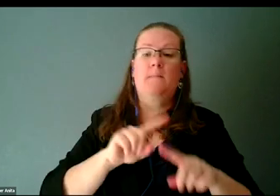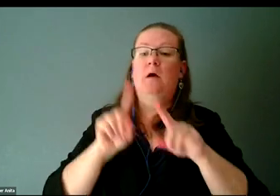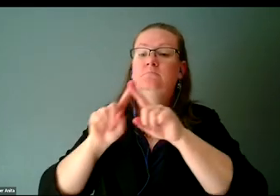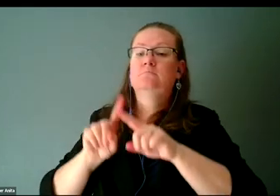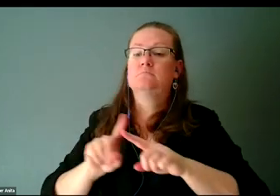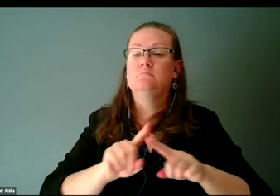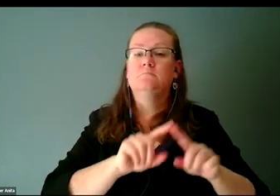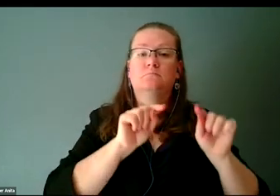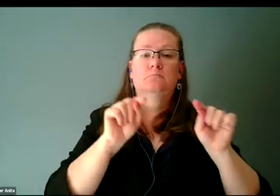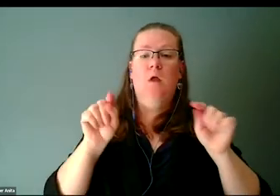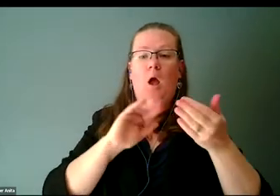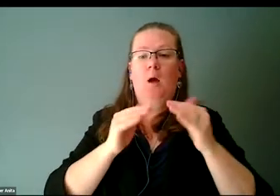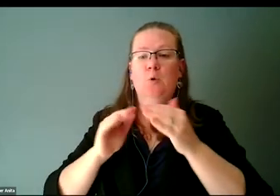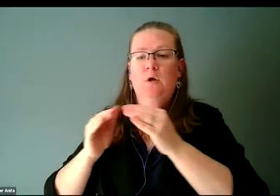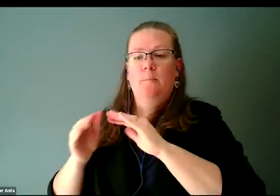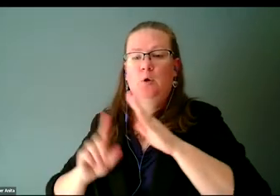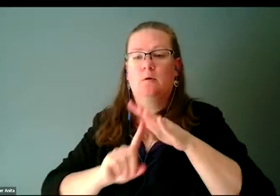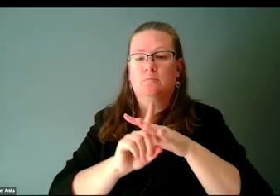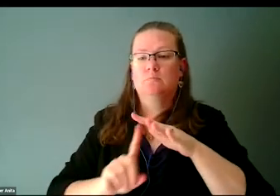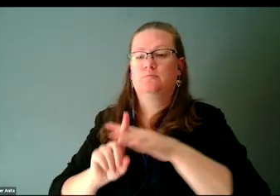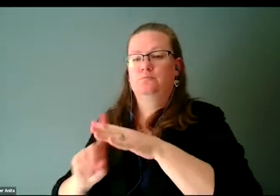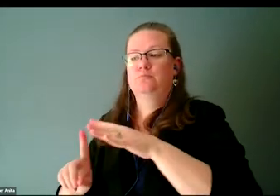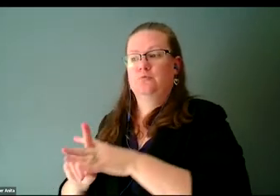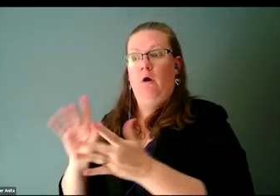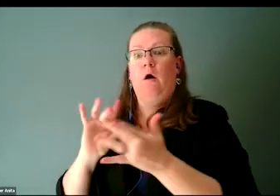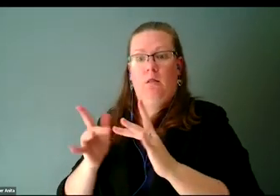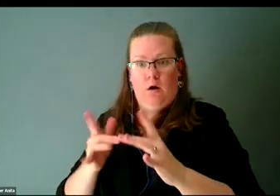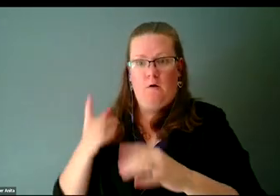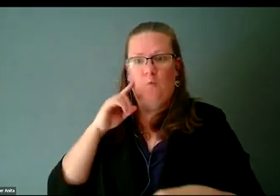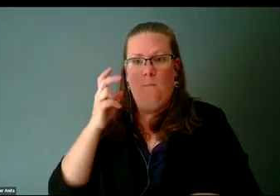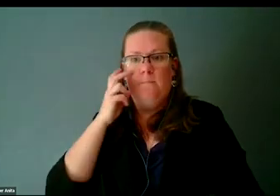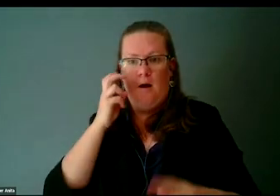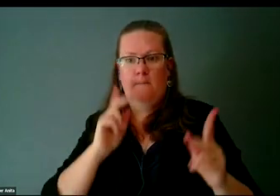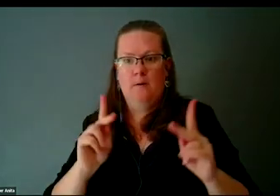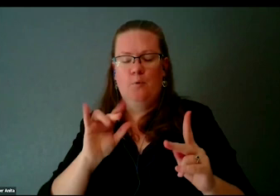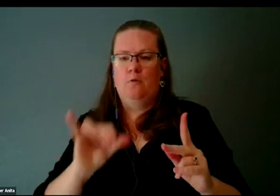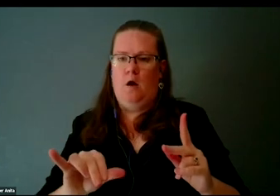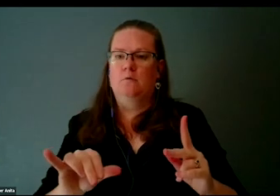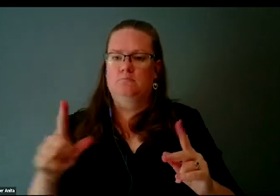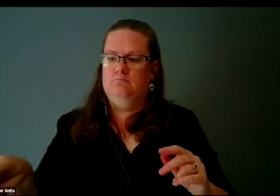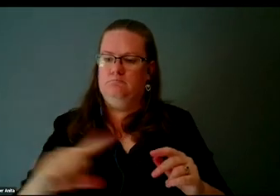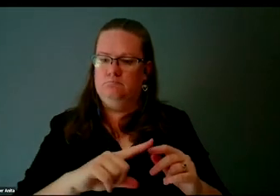after community after community online of blind folks that were making plugins for this controller,